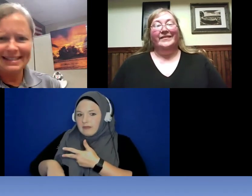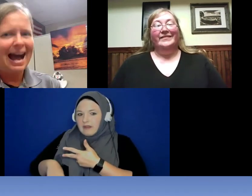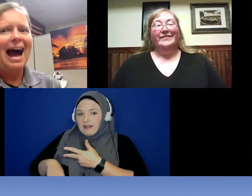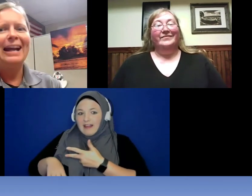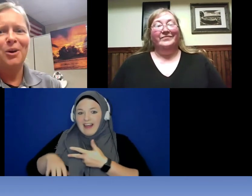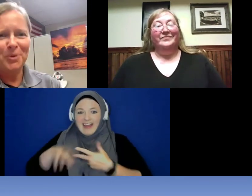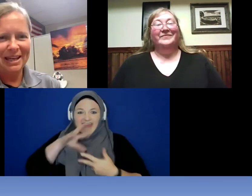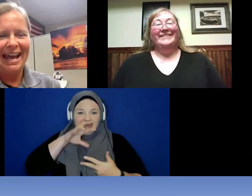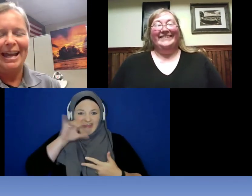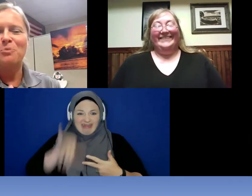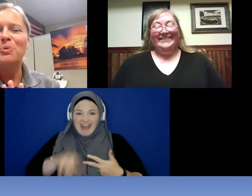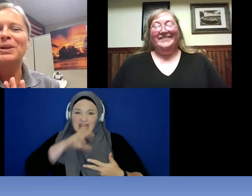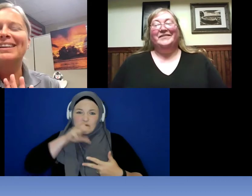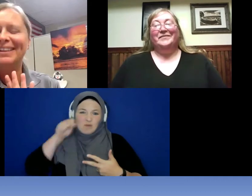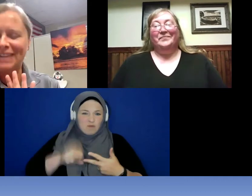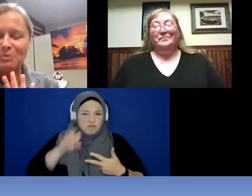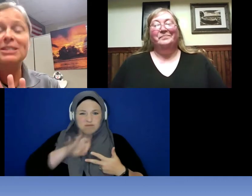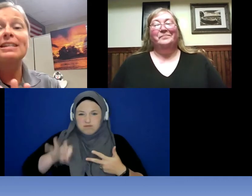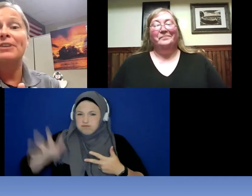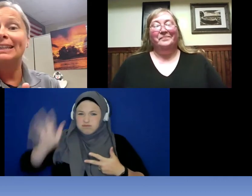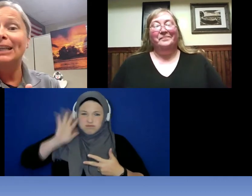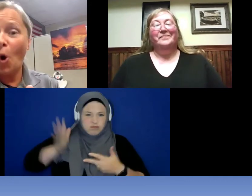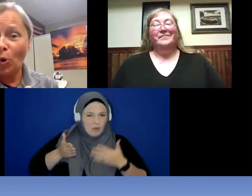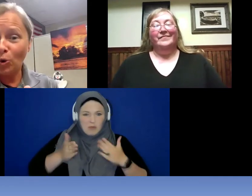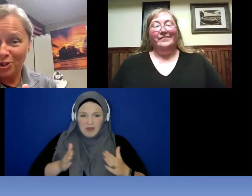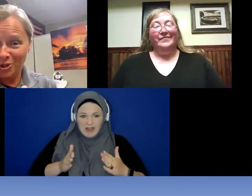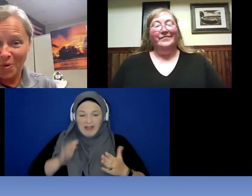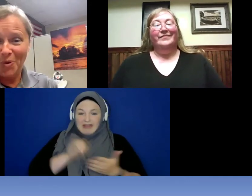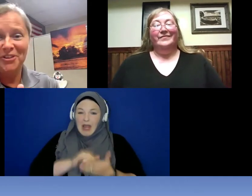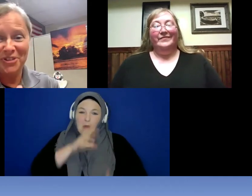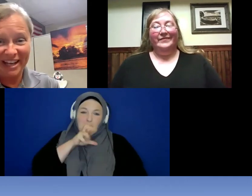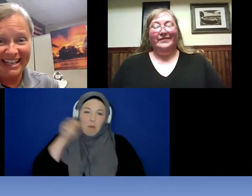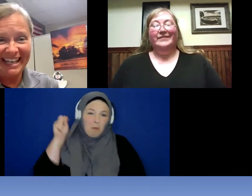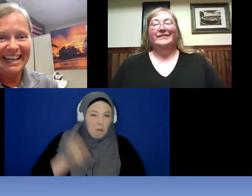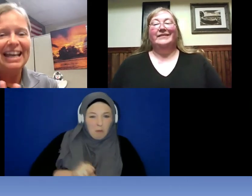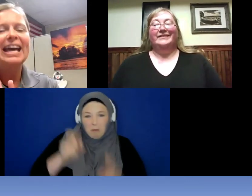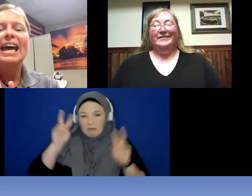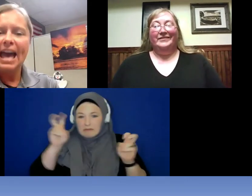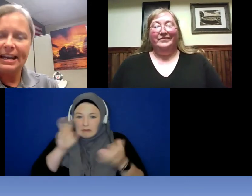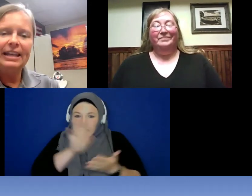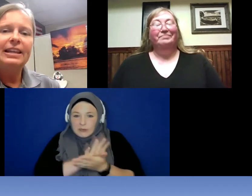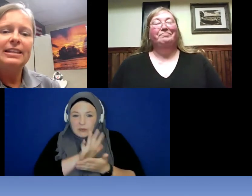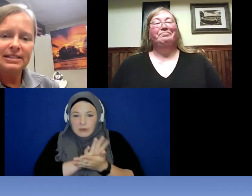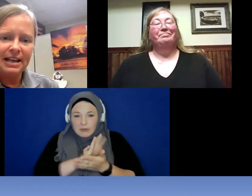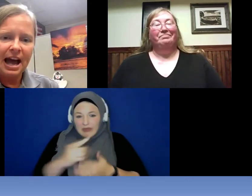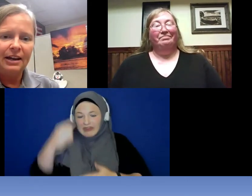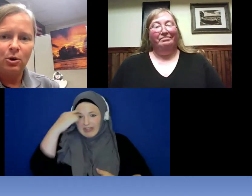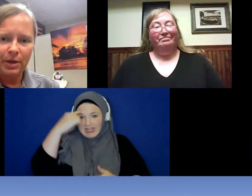not okay. We -- that was definitely old school thinking . And it is not